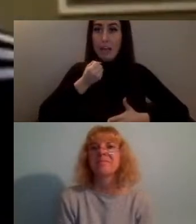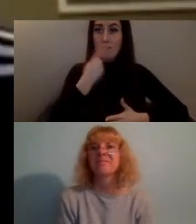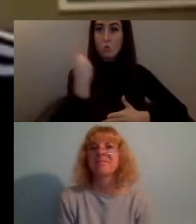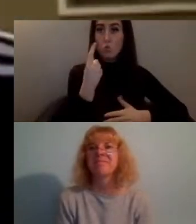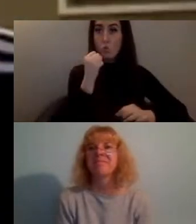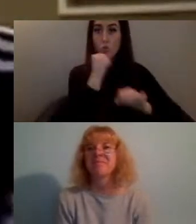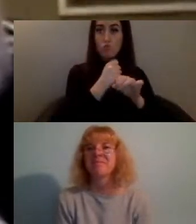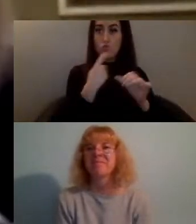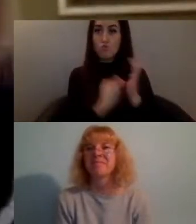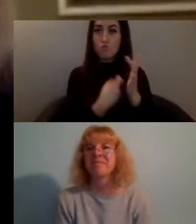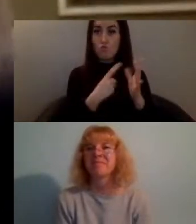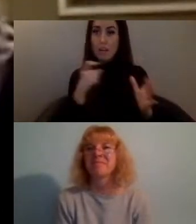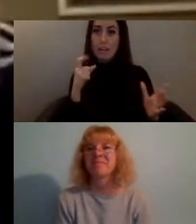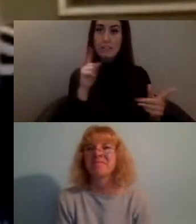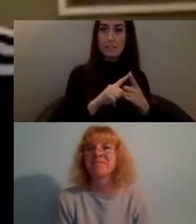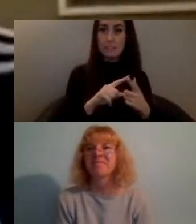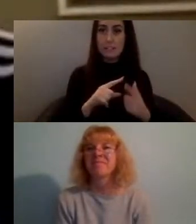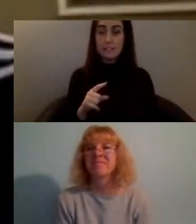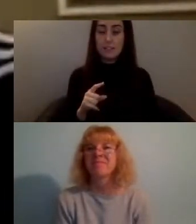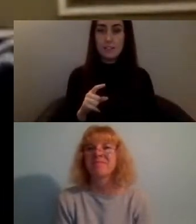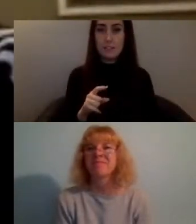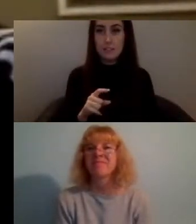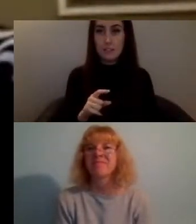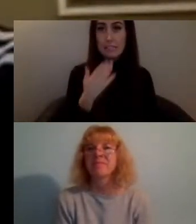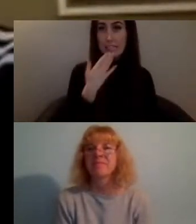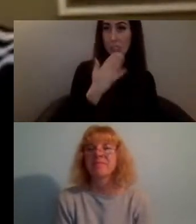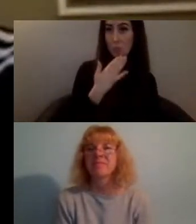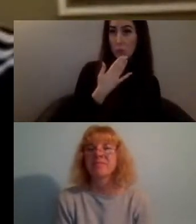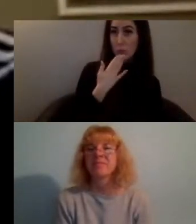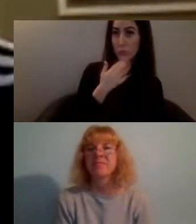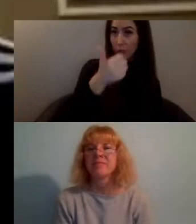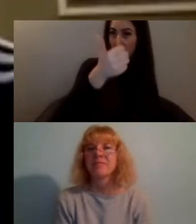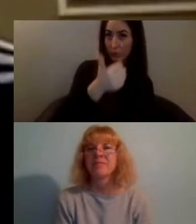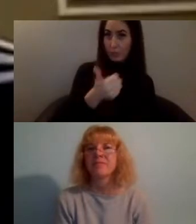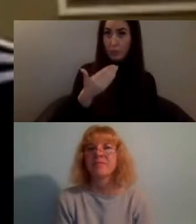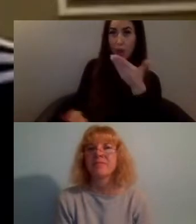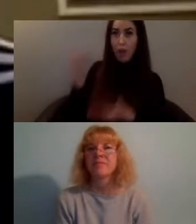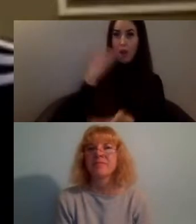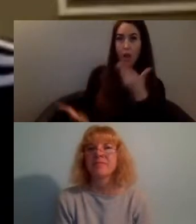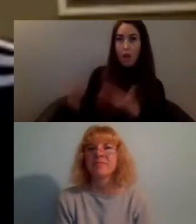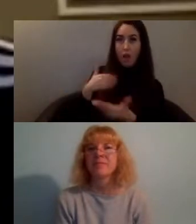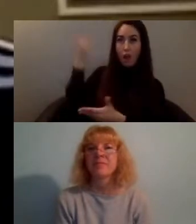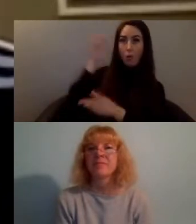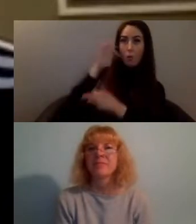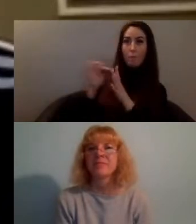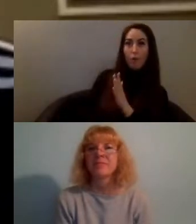thank you so many good points made in all of the talks so far